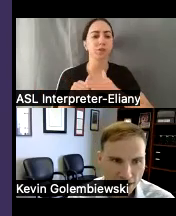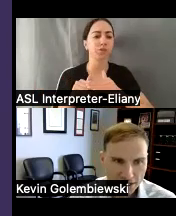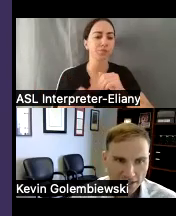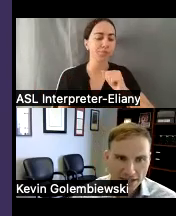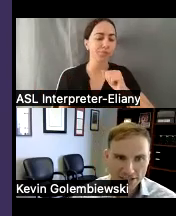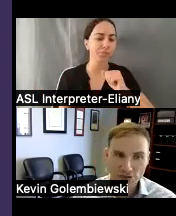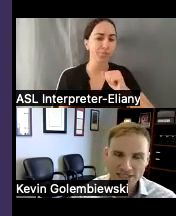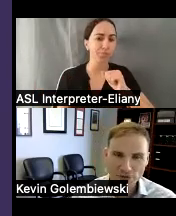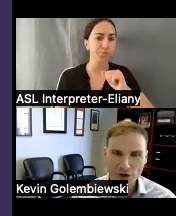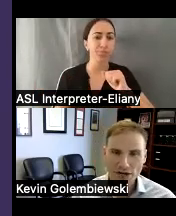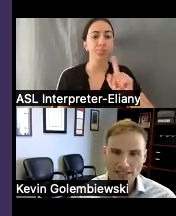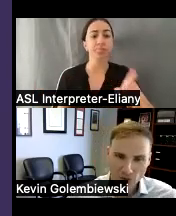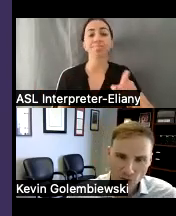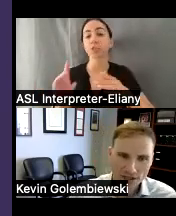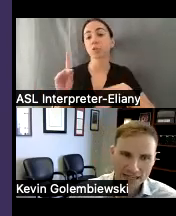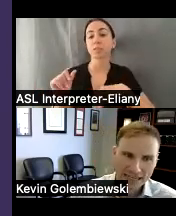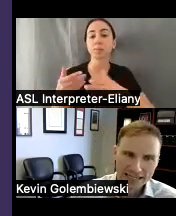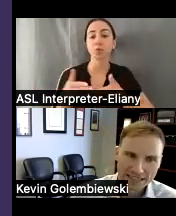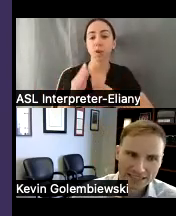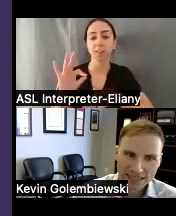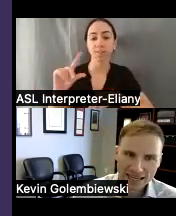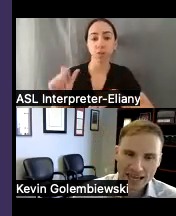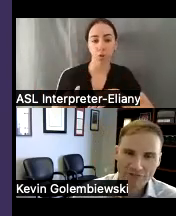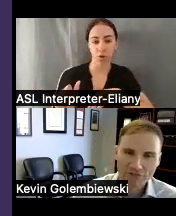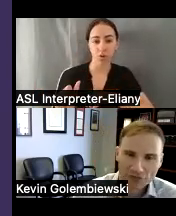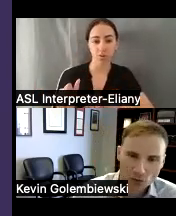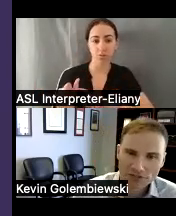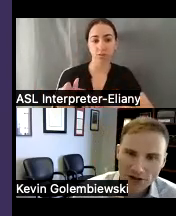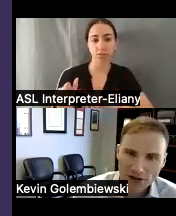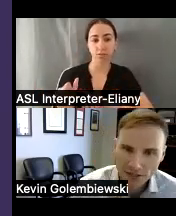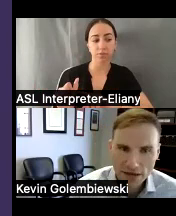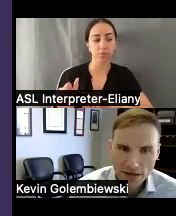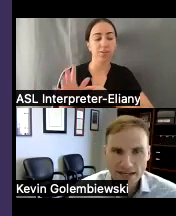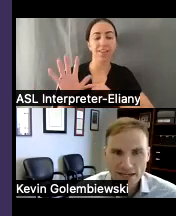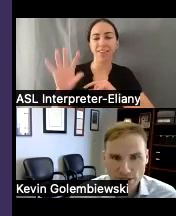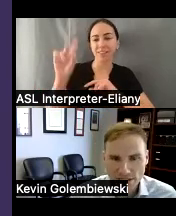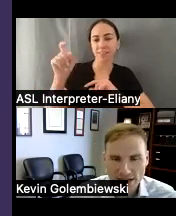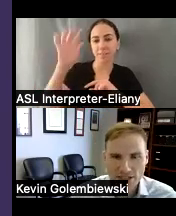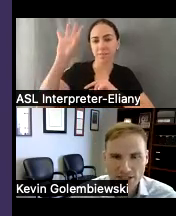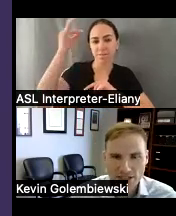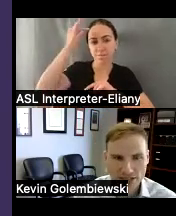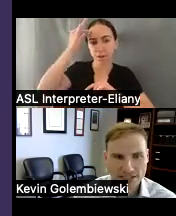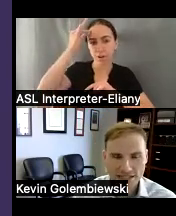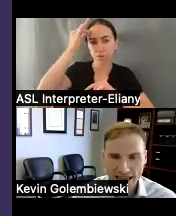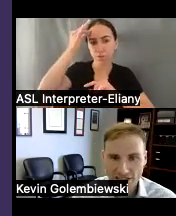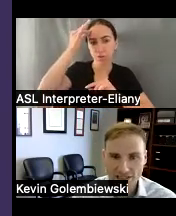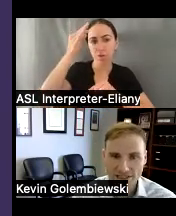and so disability rights Florida is a Florida's federally mandated protection and advocacy agency